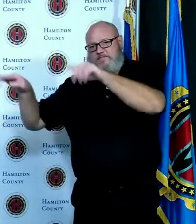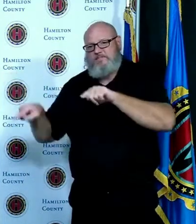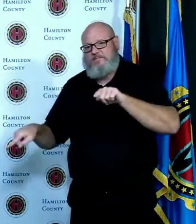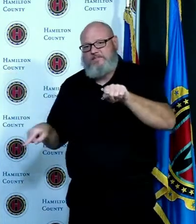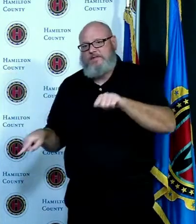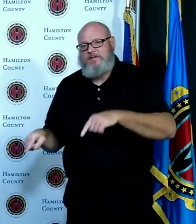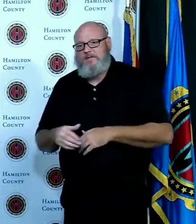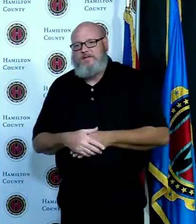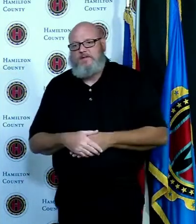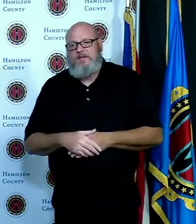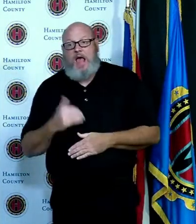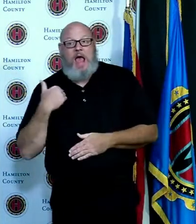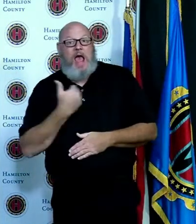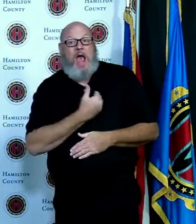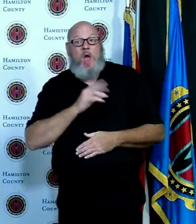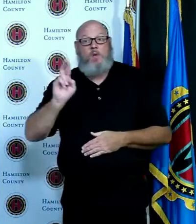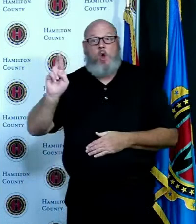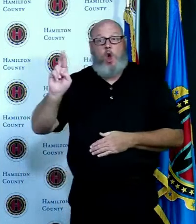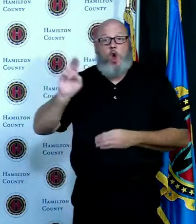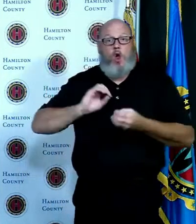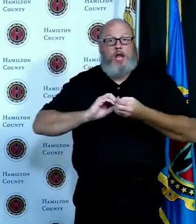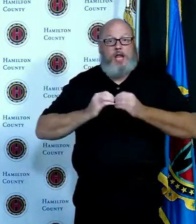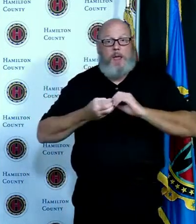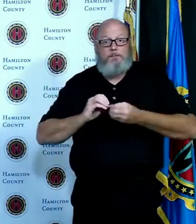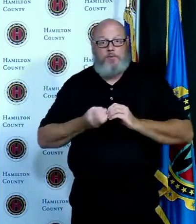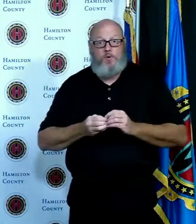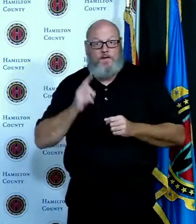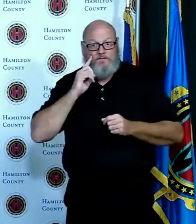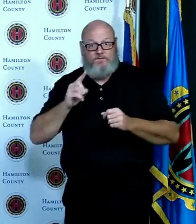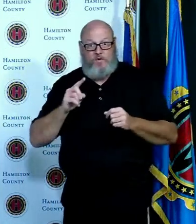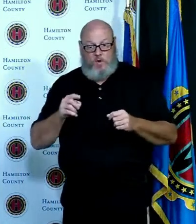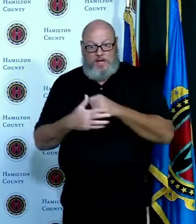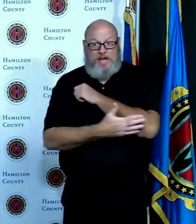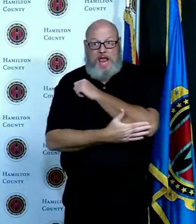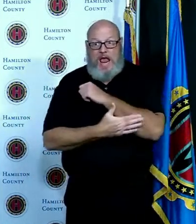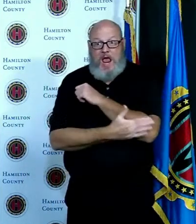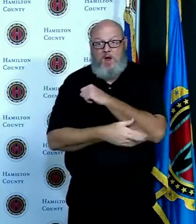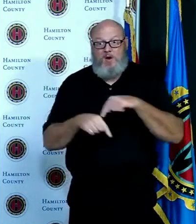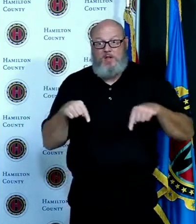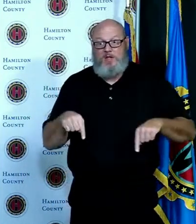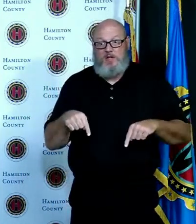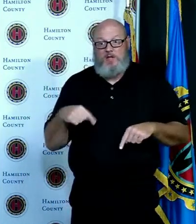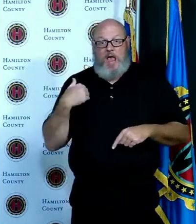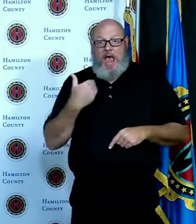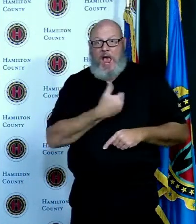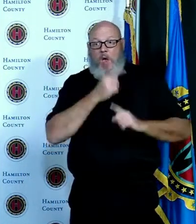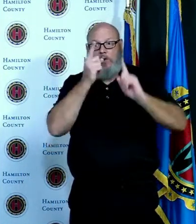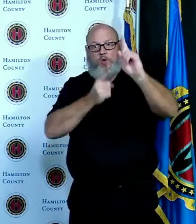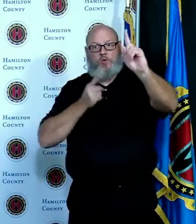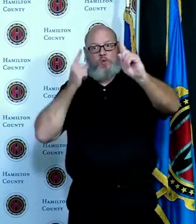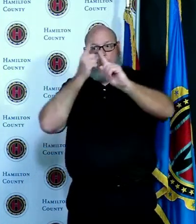our reproductive value for the last four weeks hover above one today's value is 1.17 and for